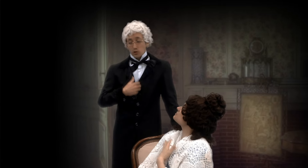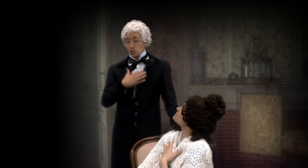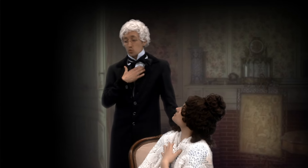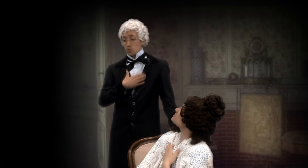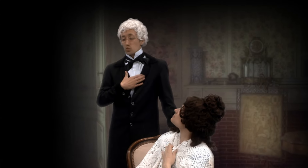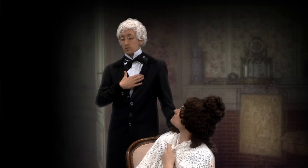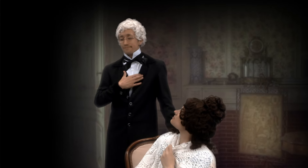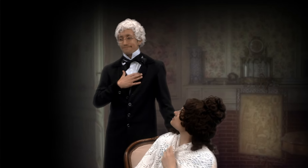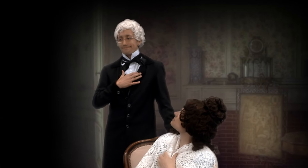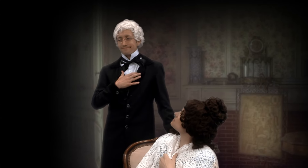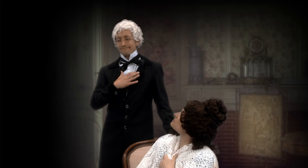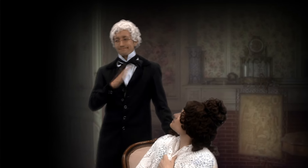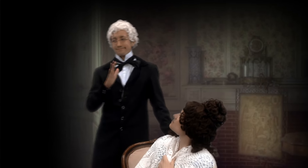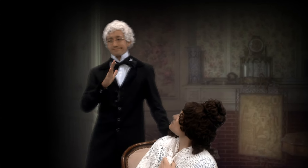I wish...